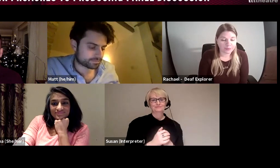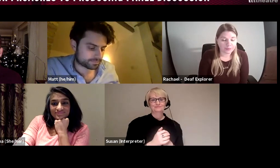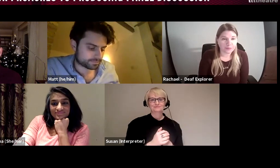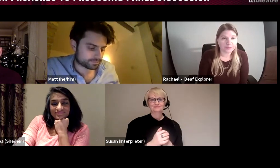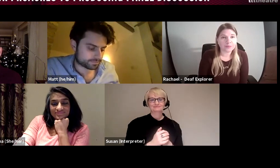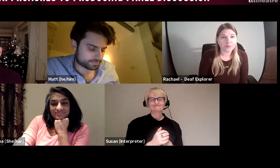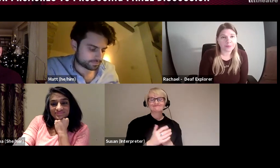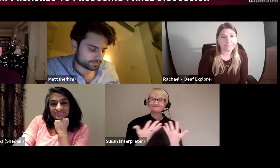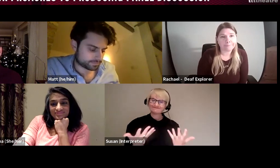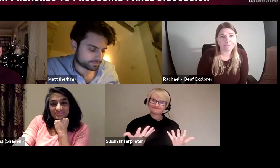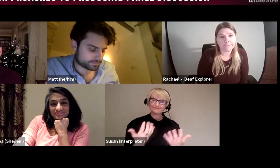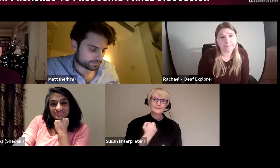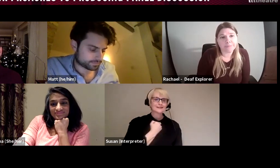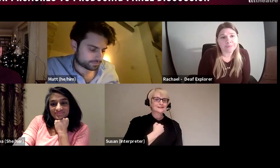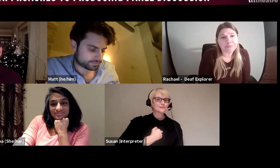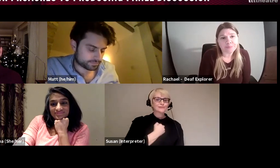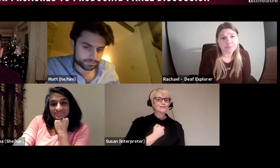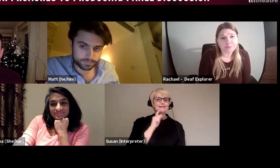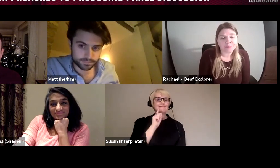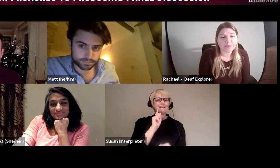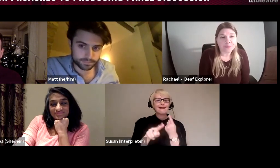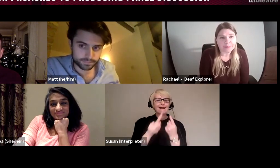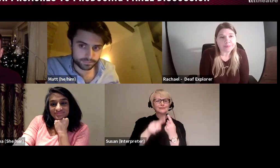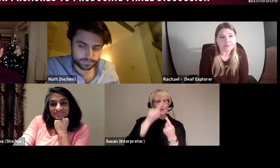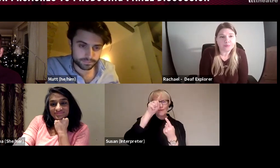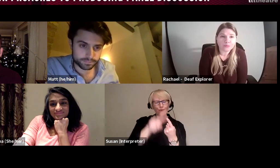that we've not been able to answer everyone's questions and we're out of time, I can't quite